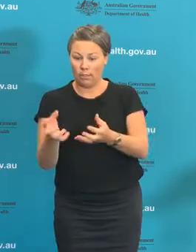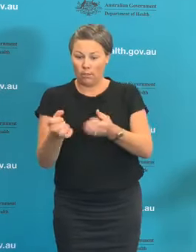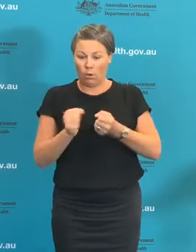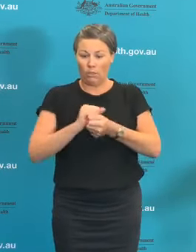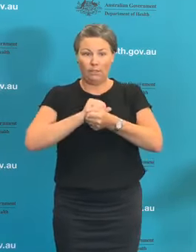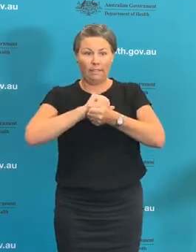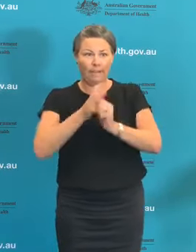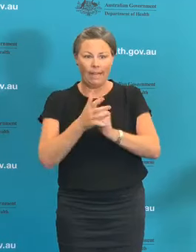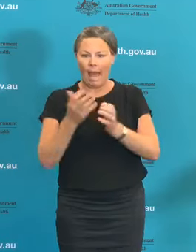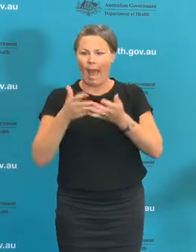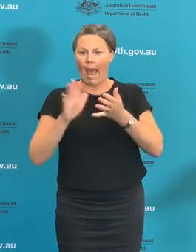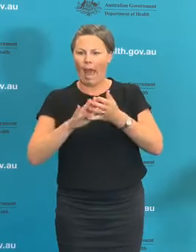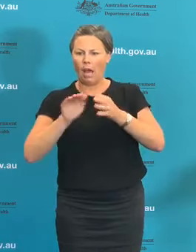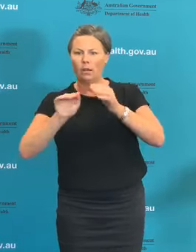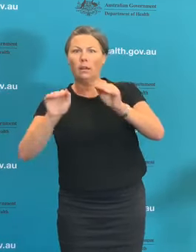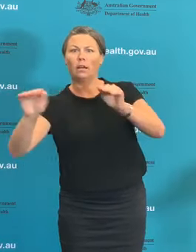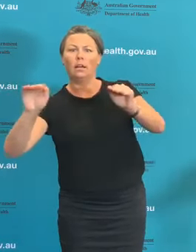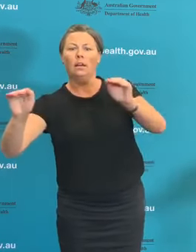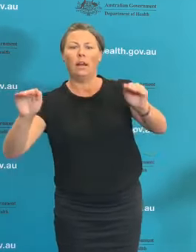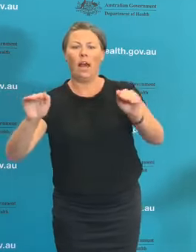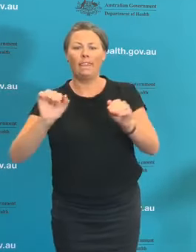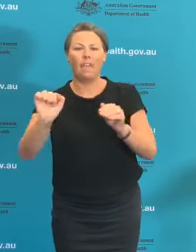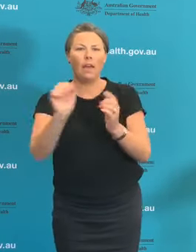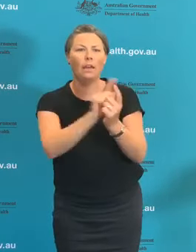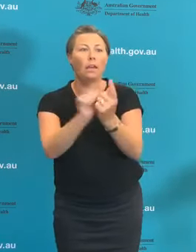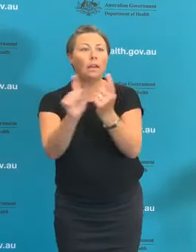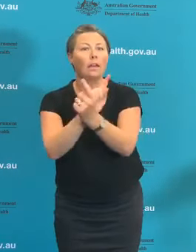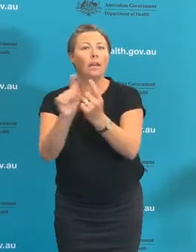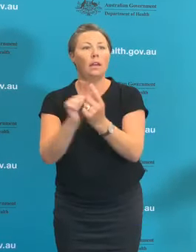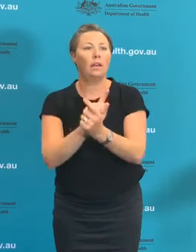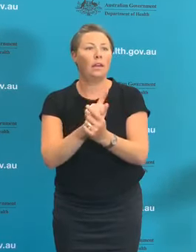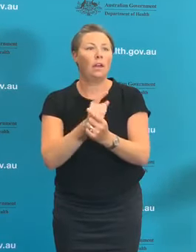not everybody's memory is perfect for who they've been in contact with for the